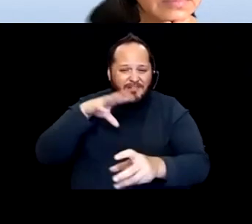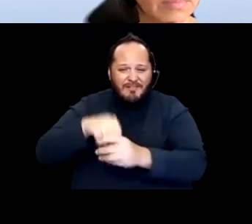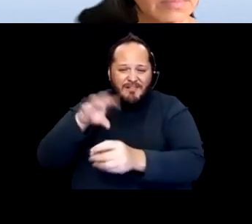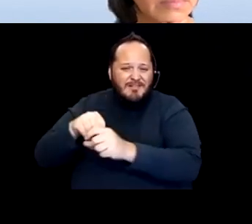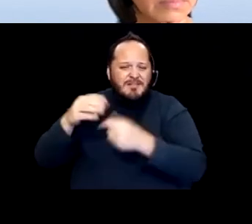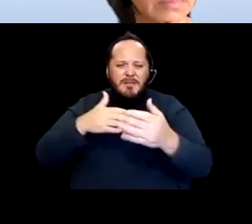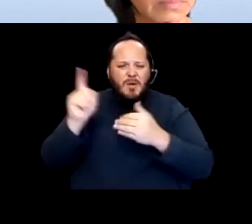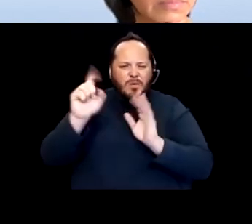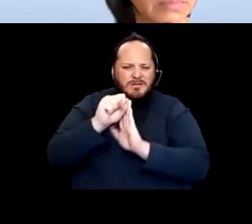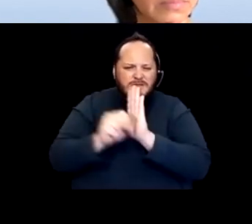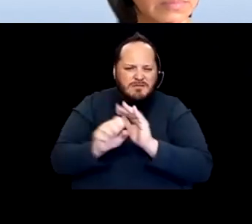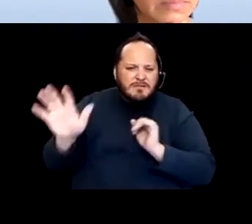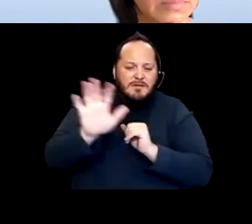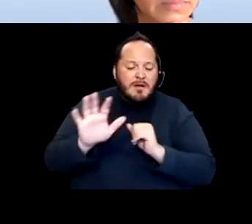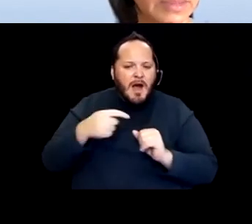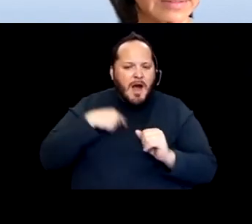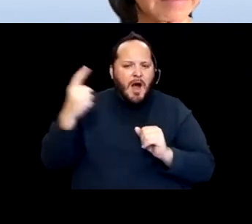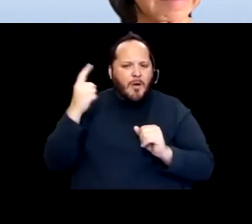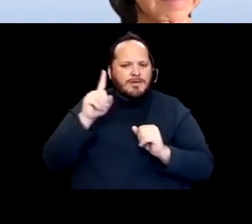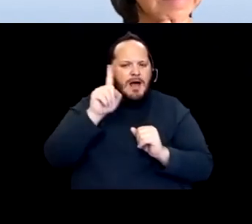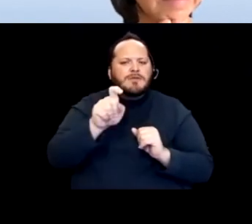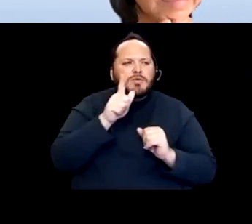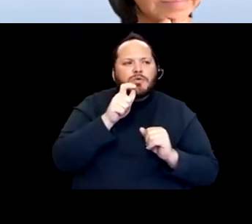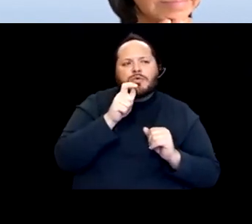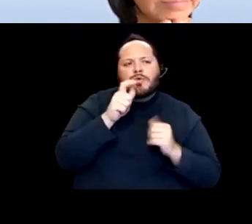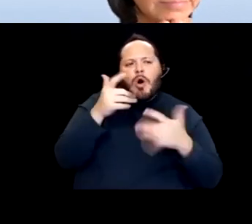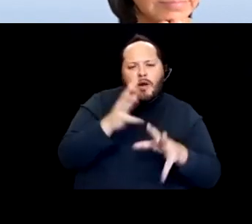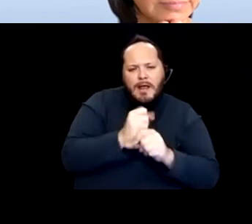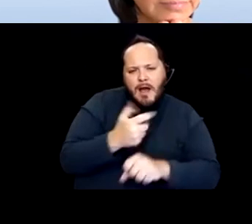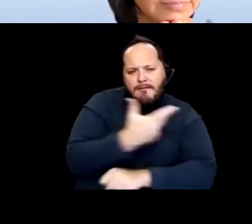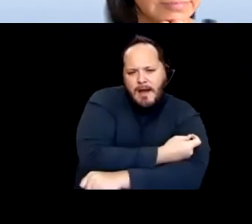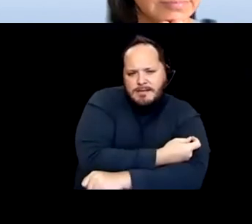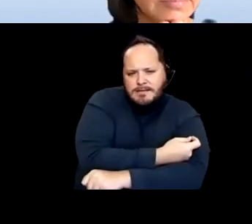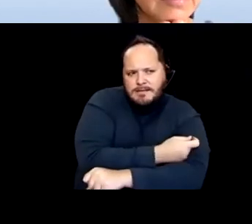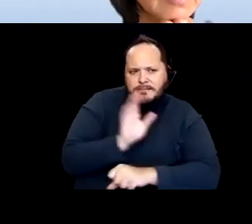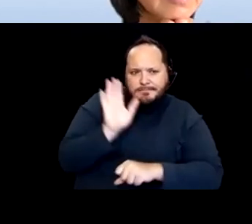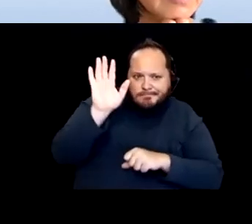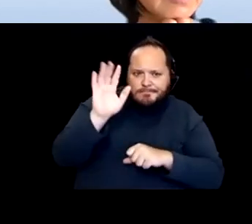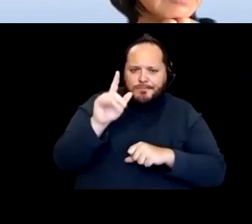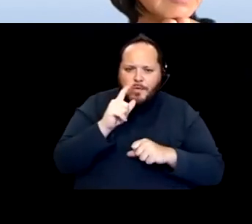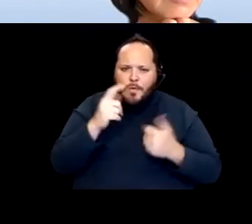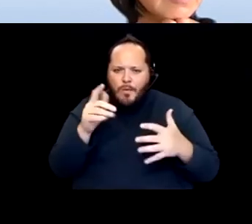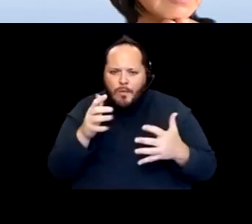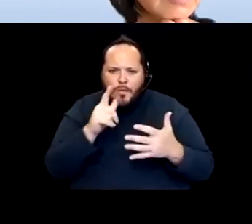"Who's interested in getting the vaccine? Or who already got it?" And it's about 25, 75, 80% of people like,